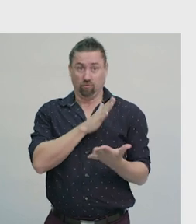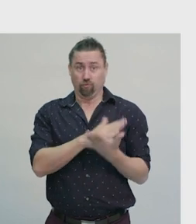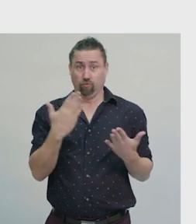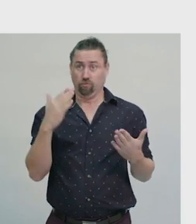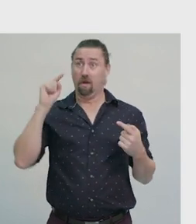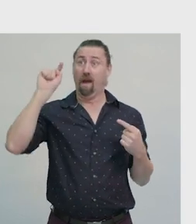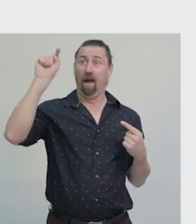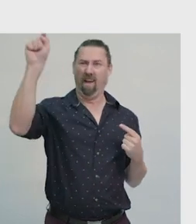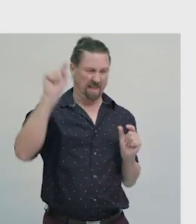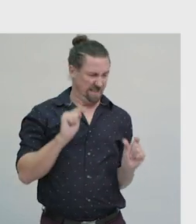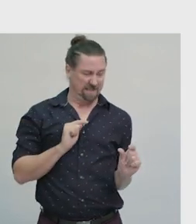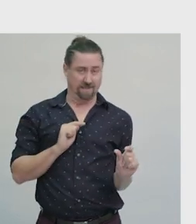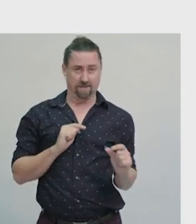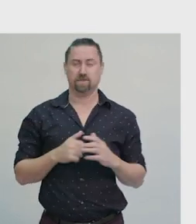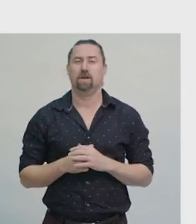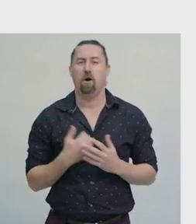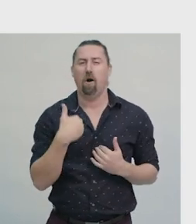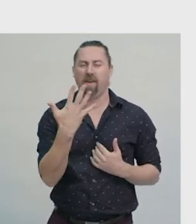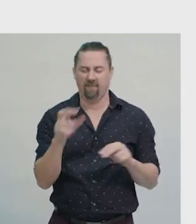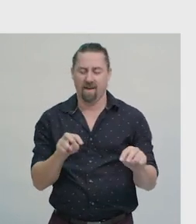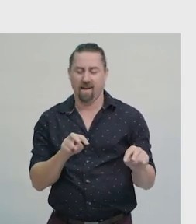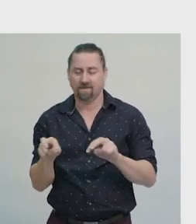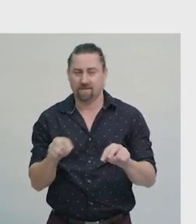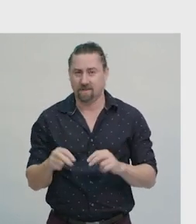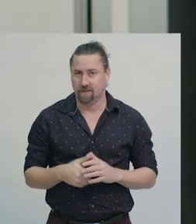Let’s recap navigation and scale with an activity.